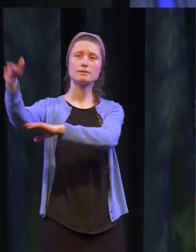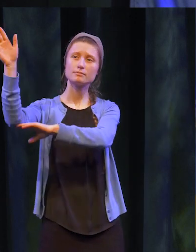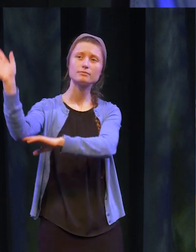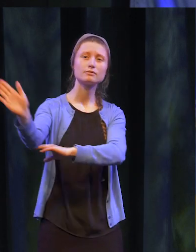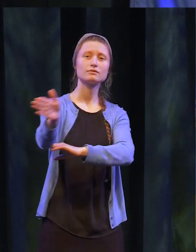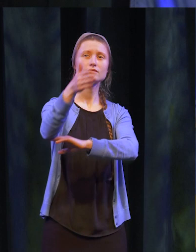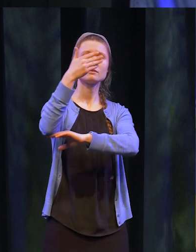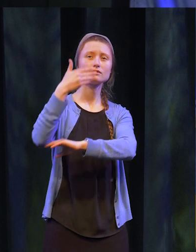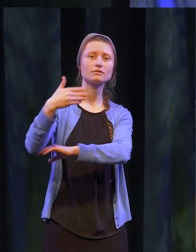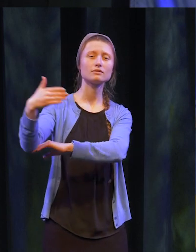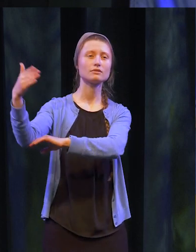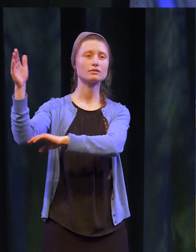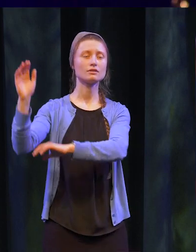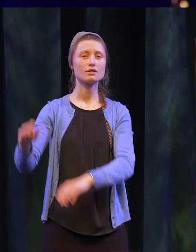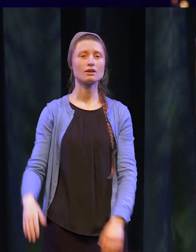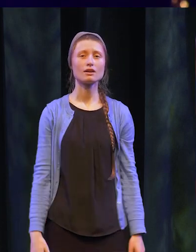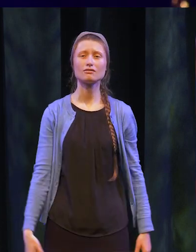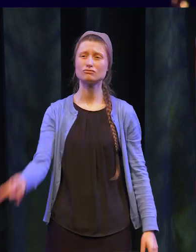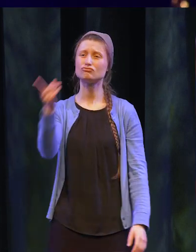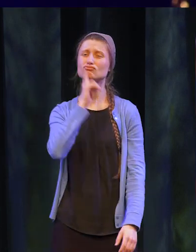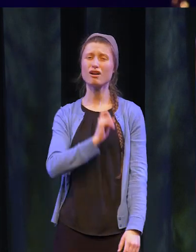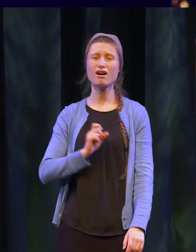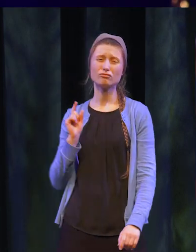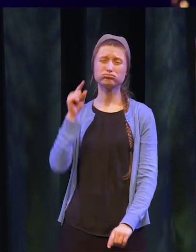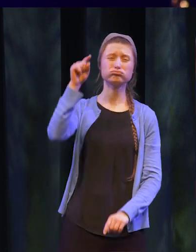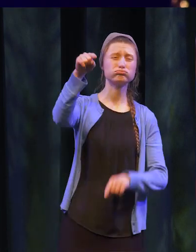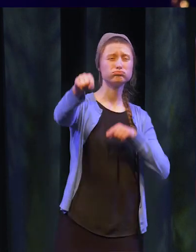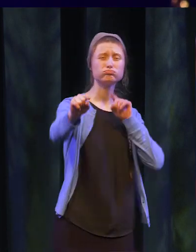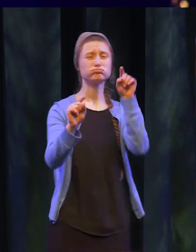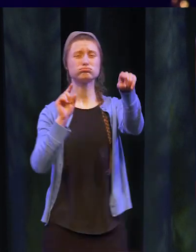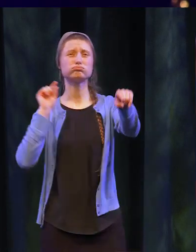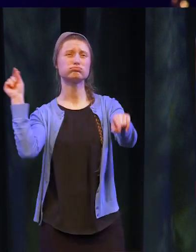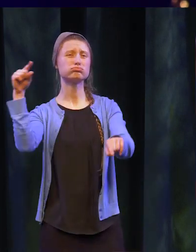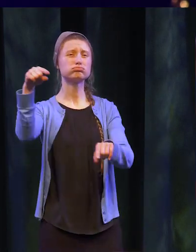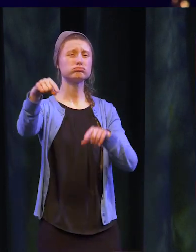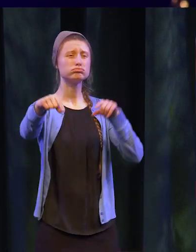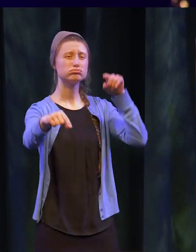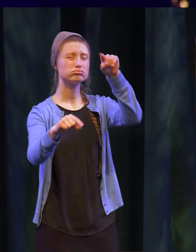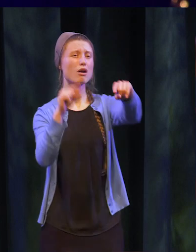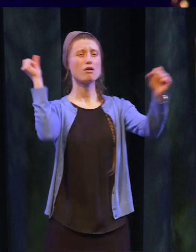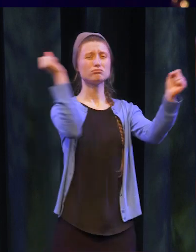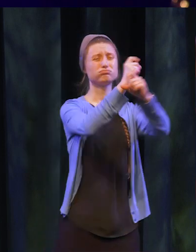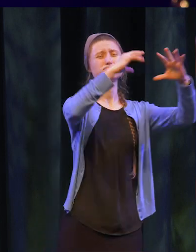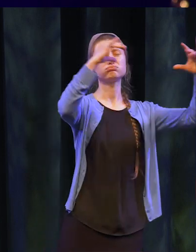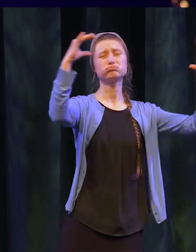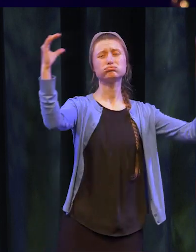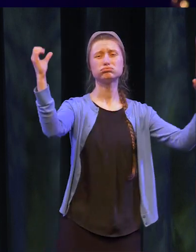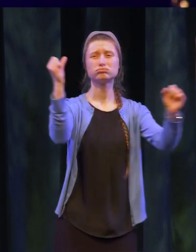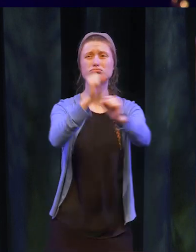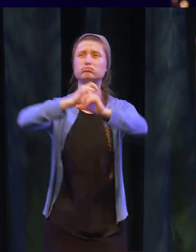thro' the night that our flag was still there. O say, does